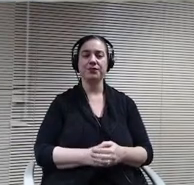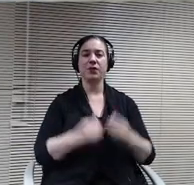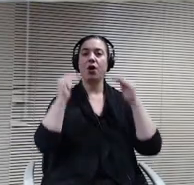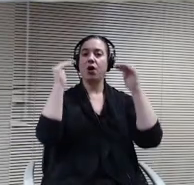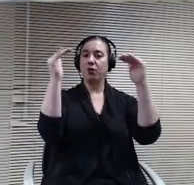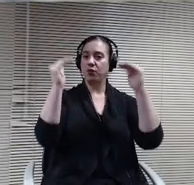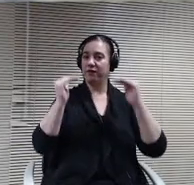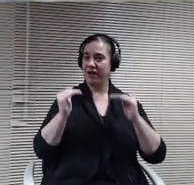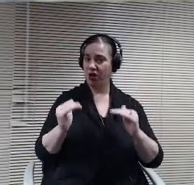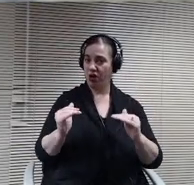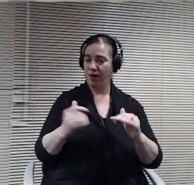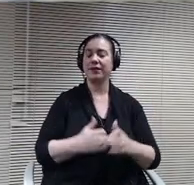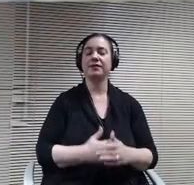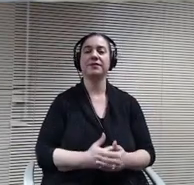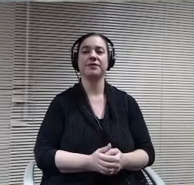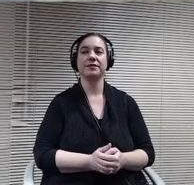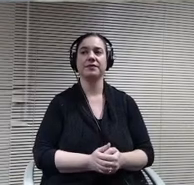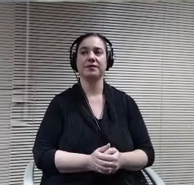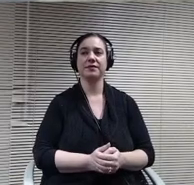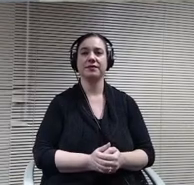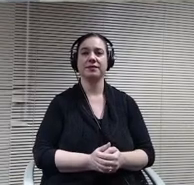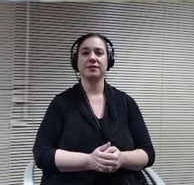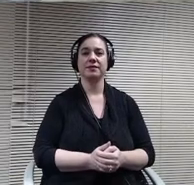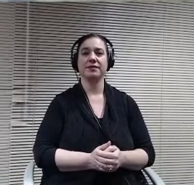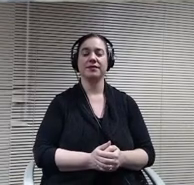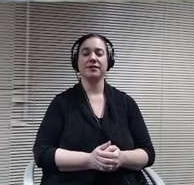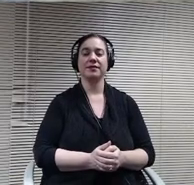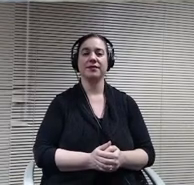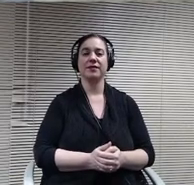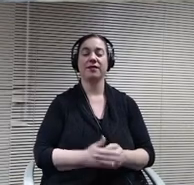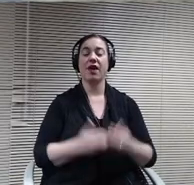Our next agenda item is the adoption of the learning model, Doctor Peterson